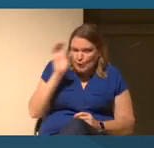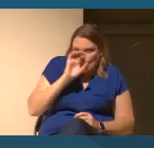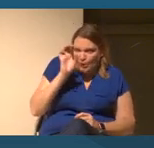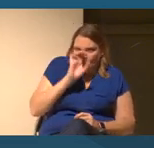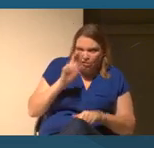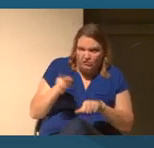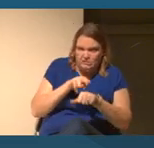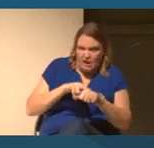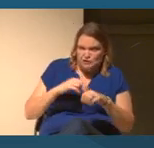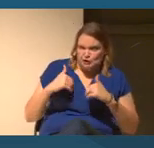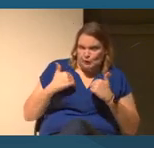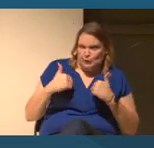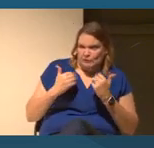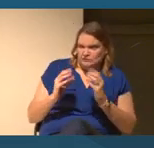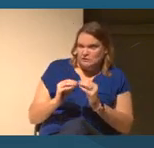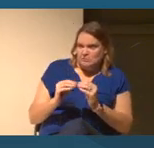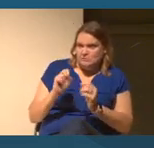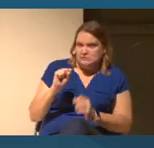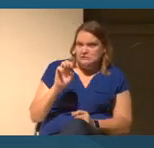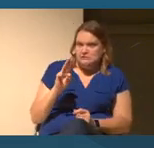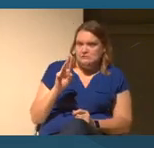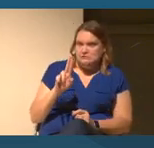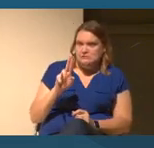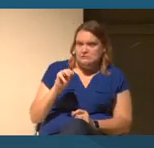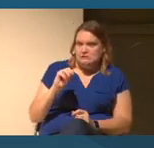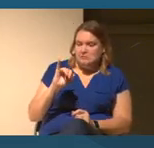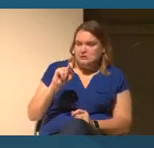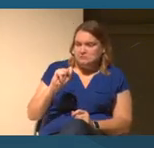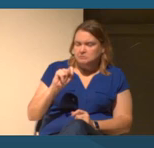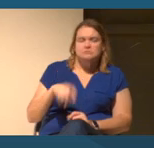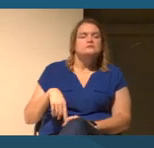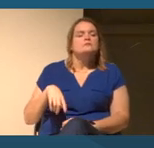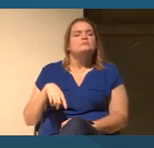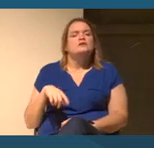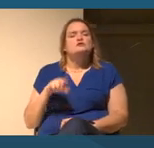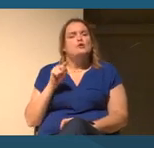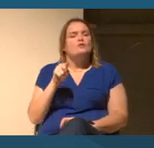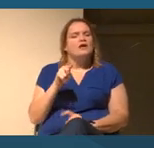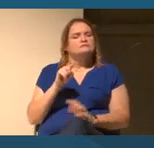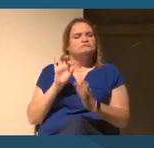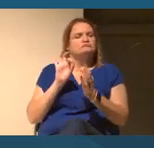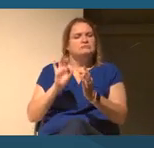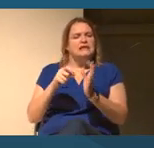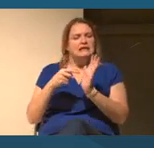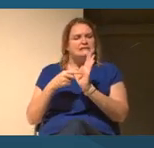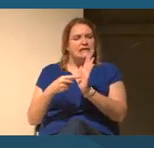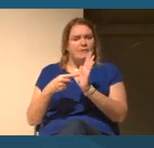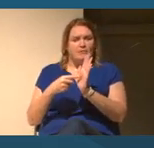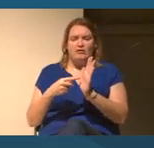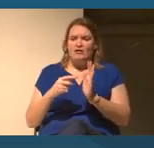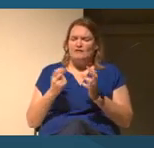But that's a beautiful example to of certainly, you know, our Smithsonian educators but really